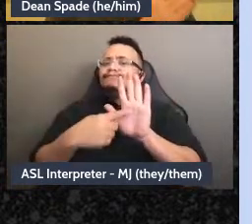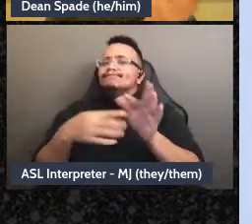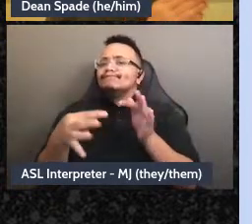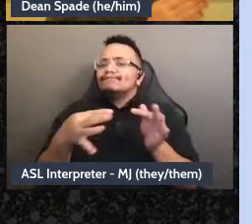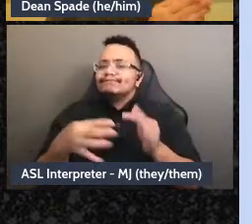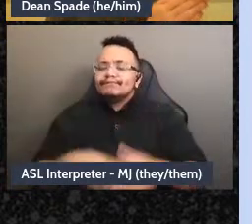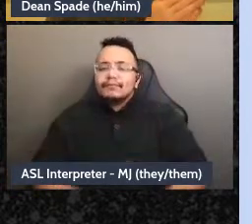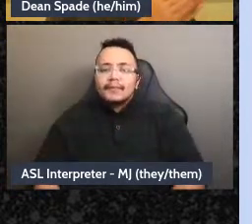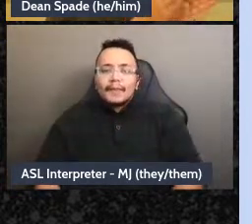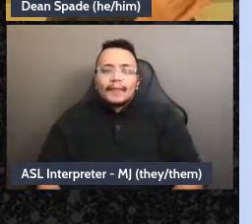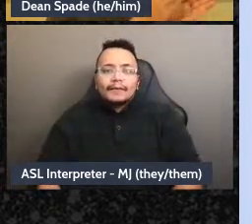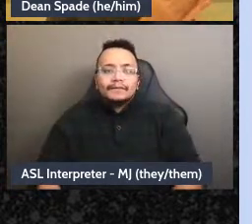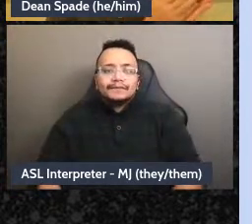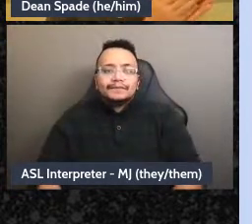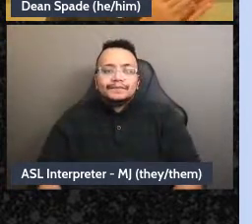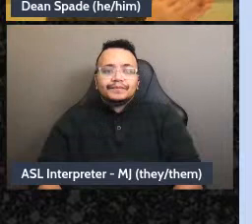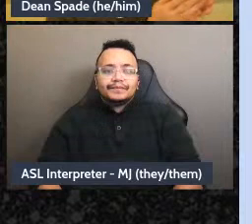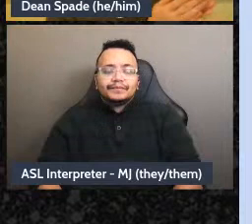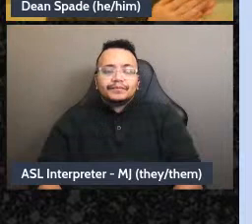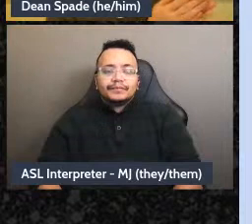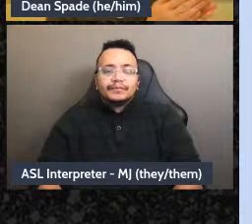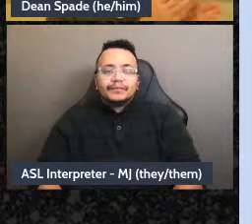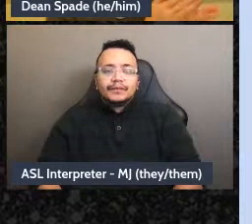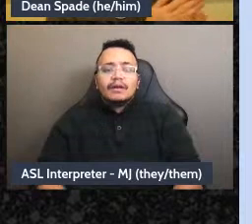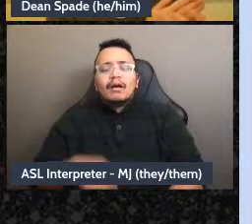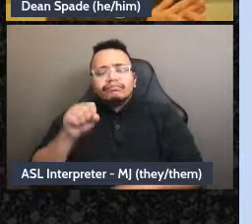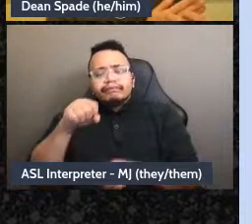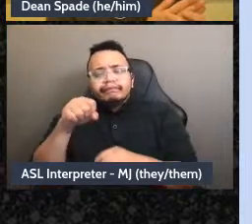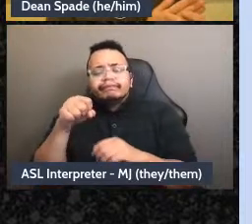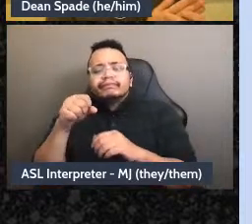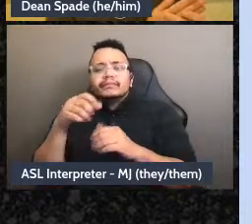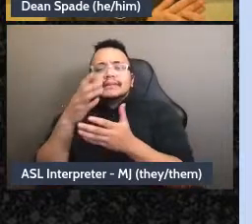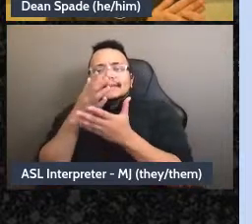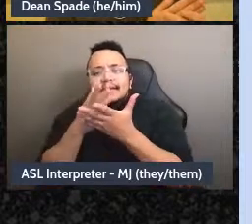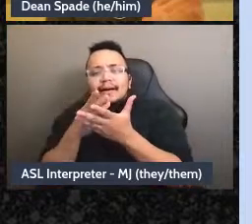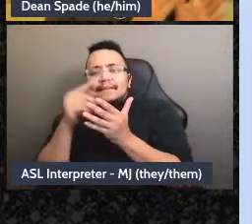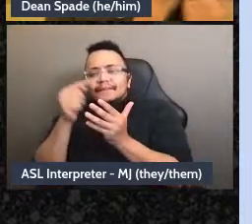may be need for some level secrecy or security if you're doing work that's against the law,